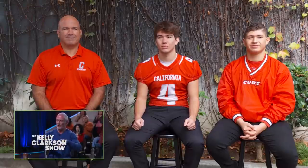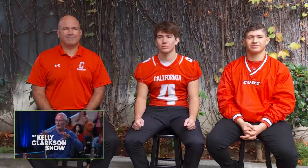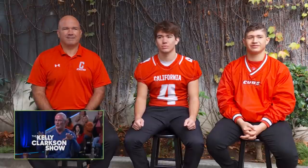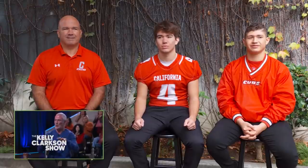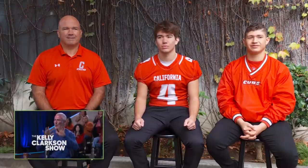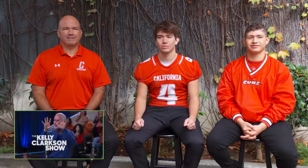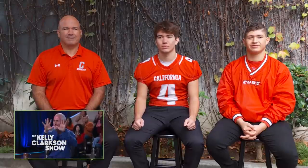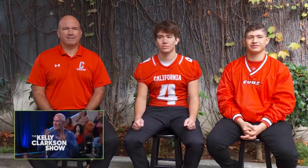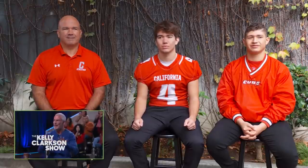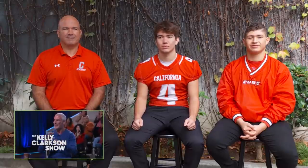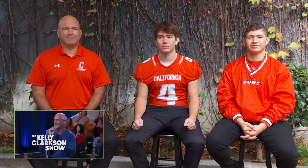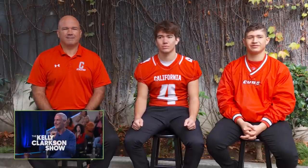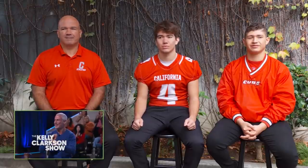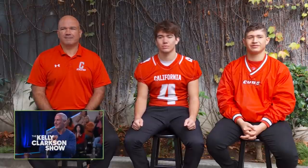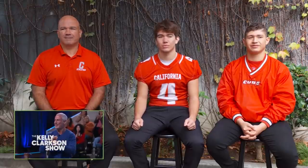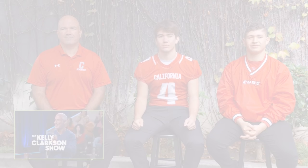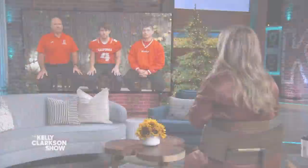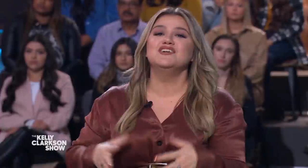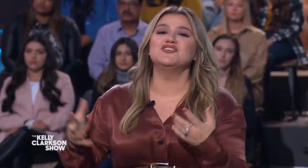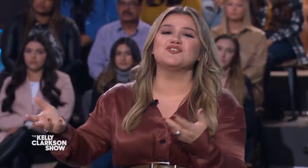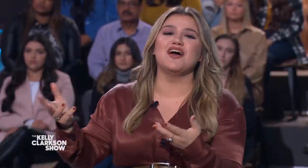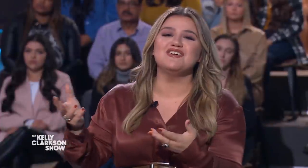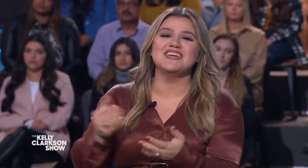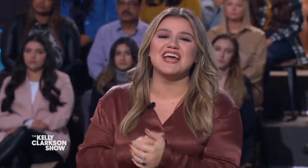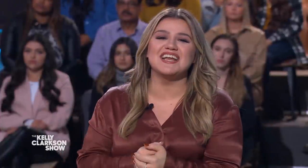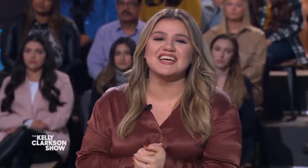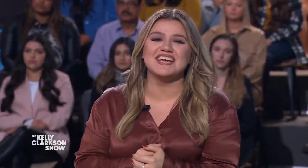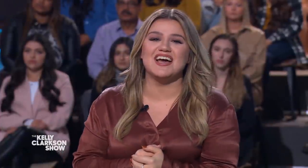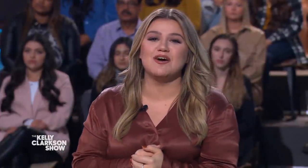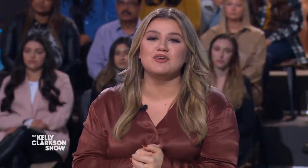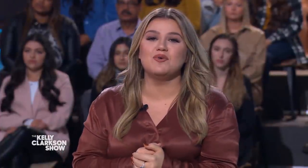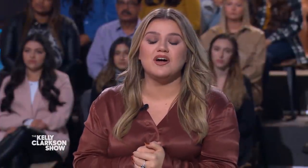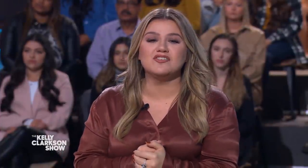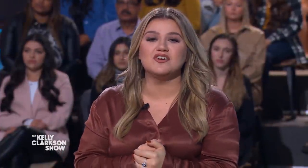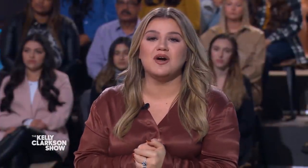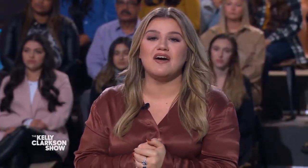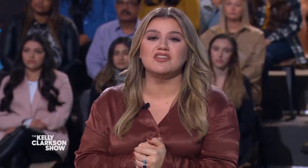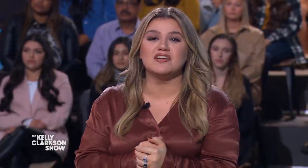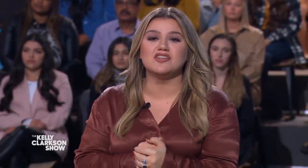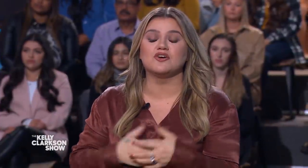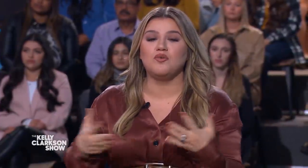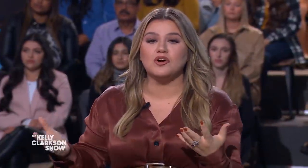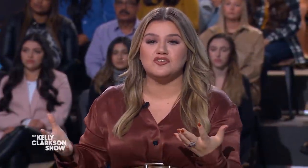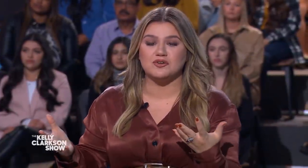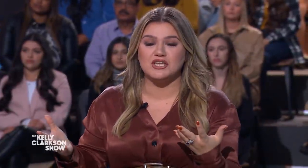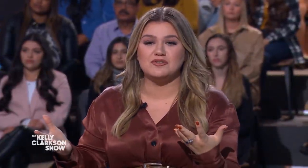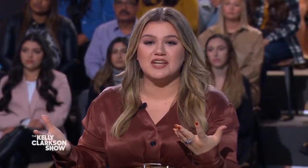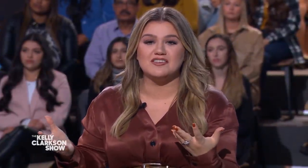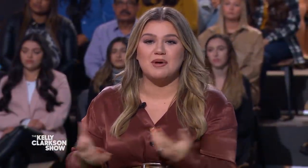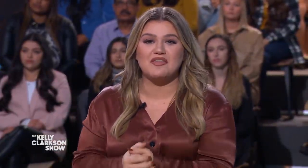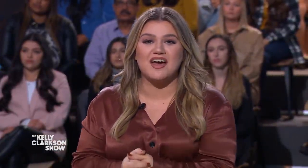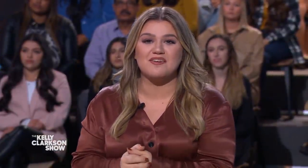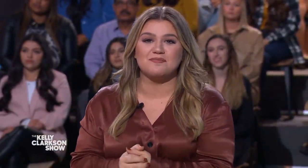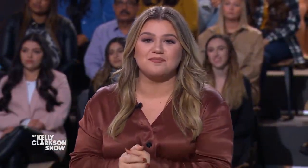(audience clapping) To Trevin and Anacon, you also have a lot to look forward to. Can you tell us about that?